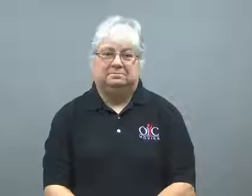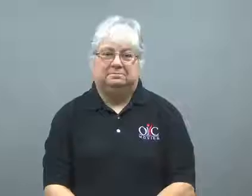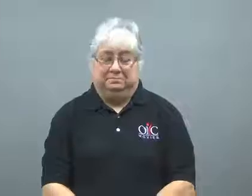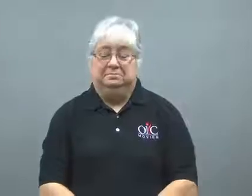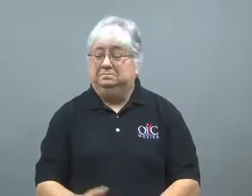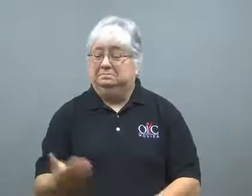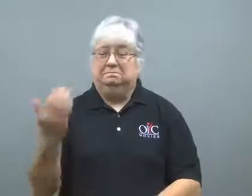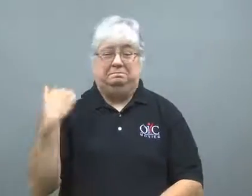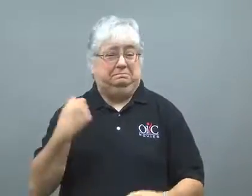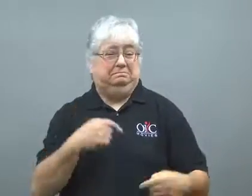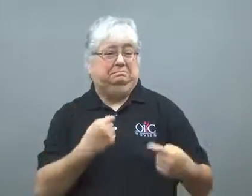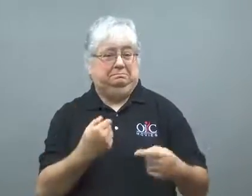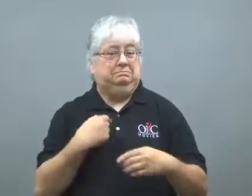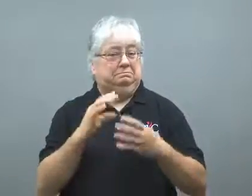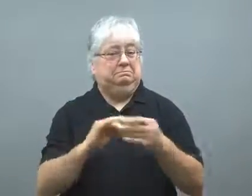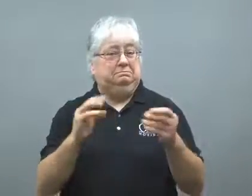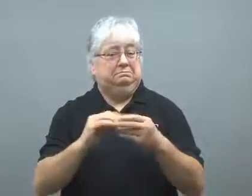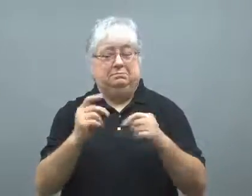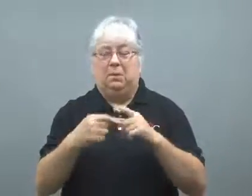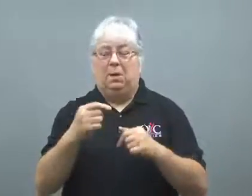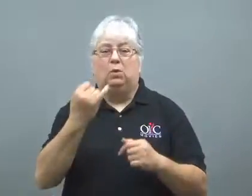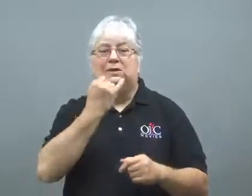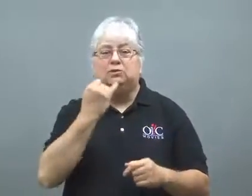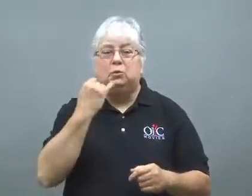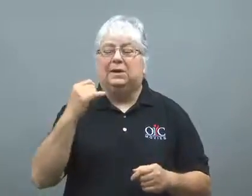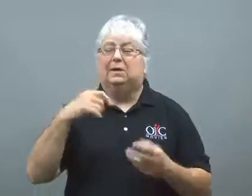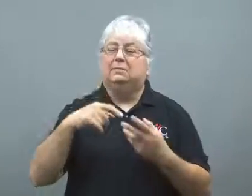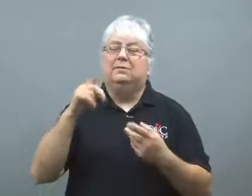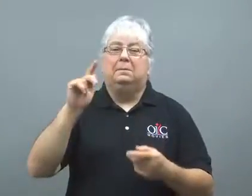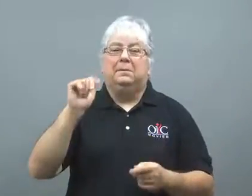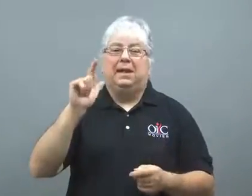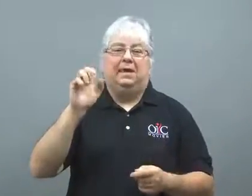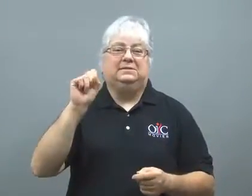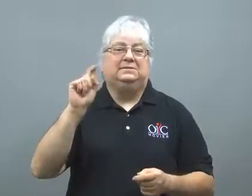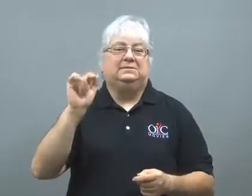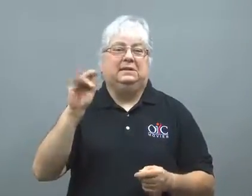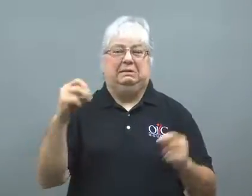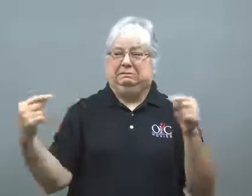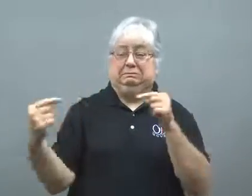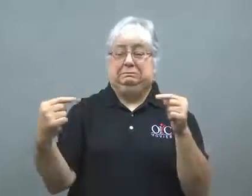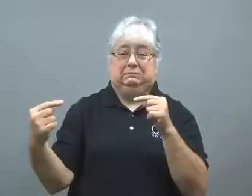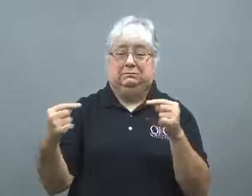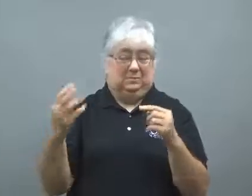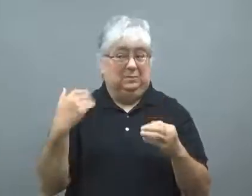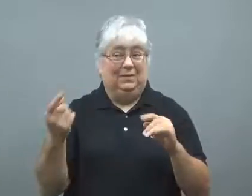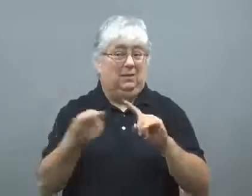I've done a story about the conflict between Israel and Palestine.